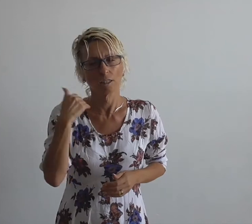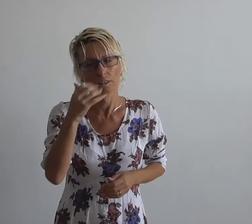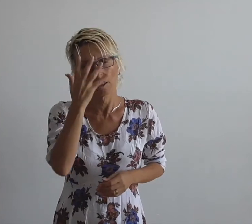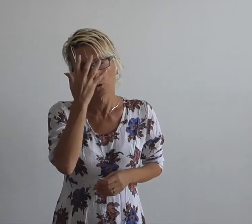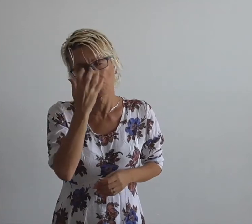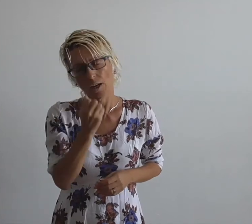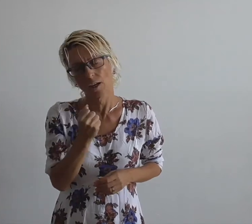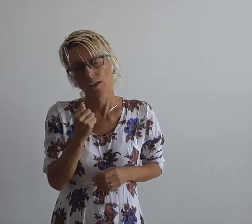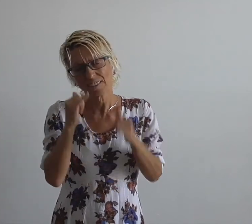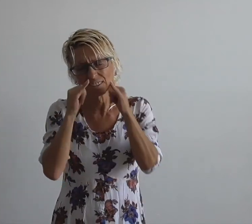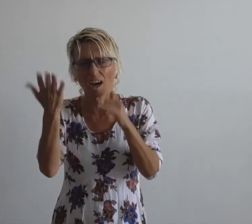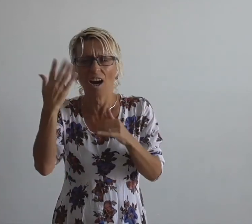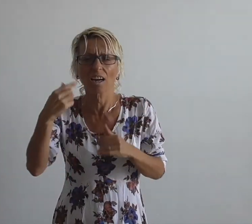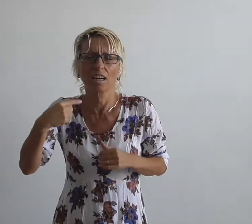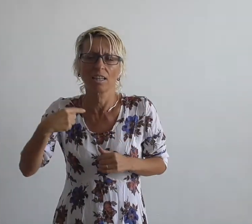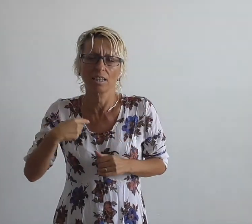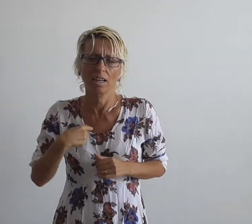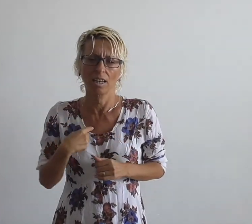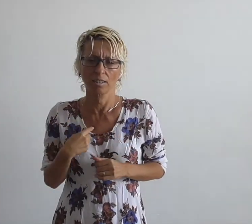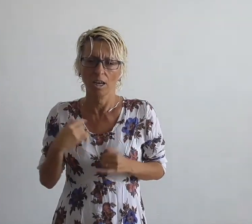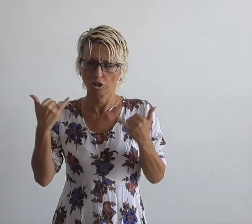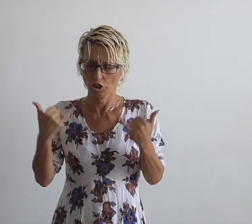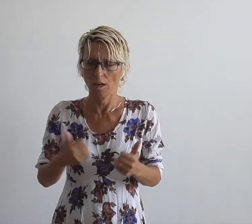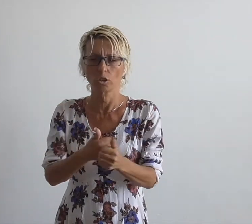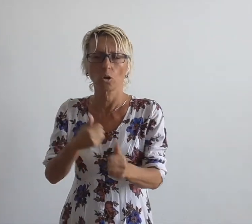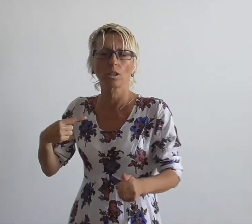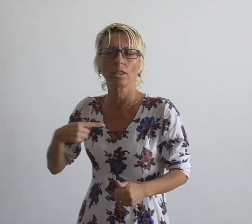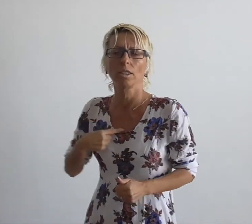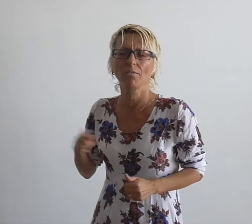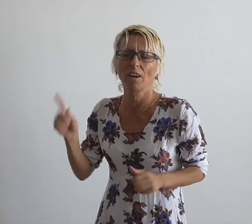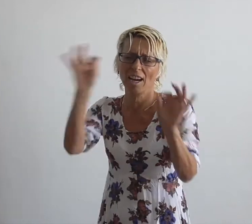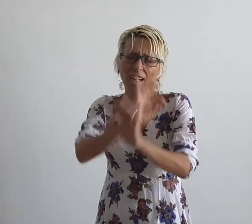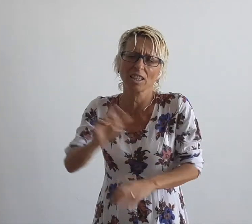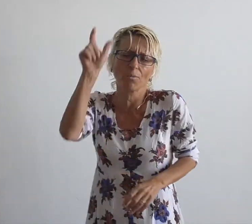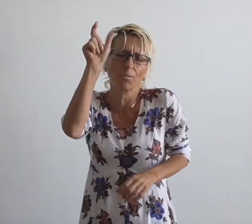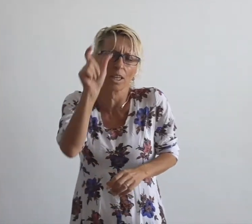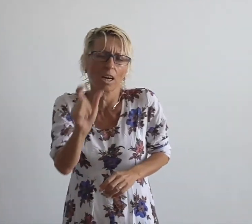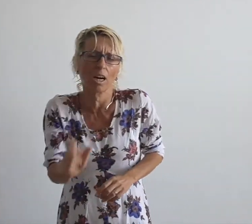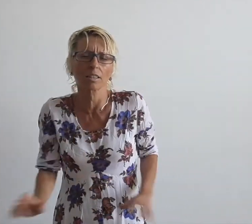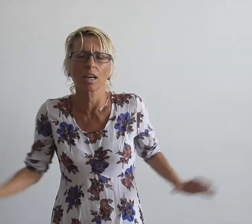When you were sad you called out to me Now it is my turn, and there is no one